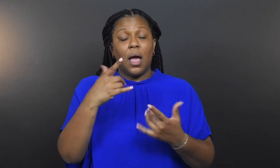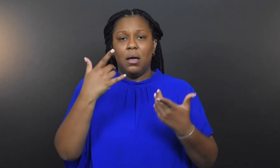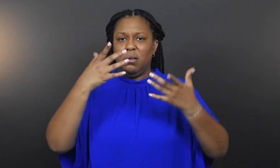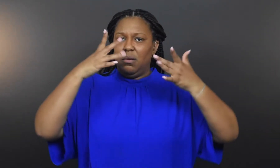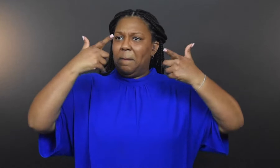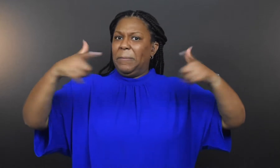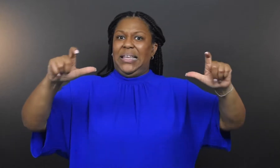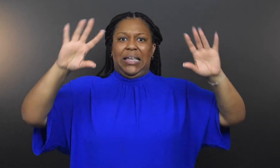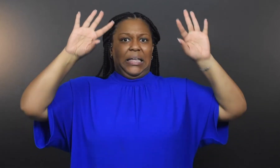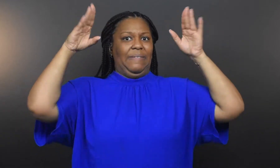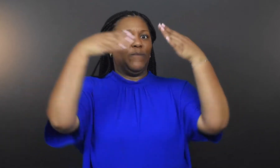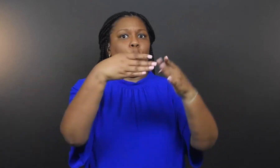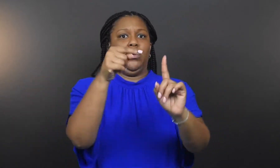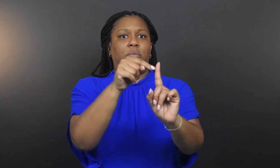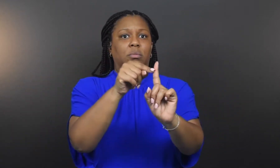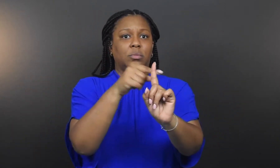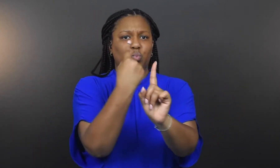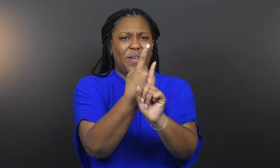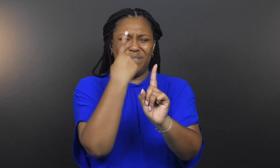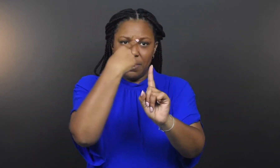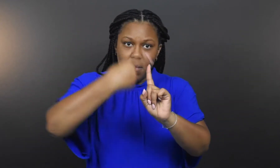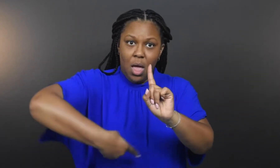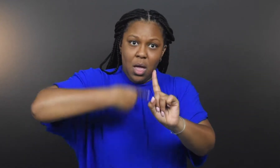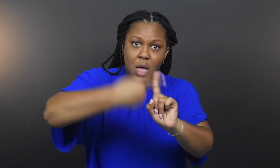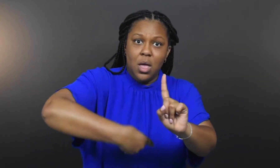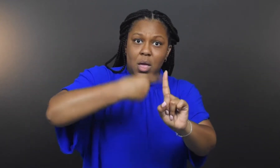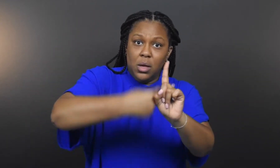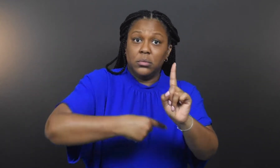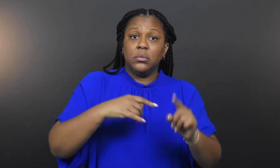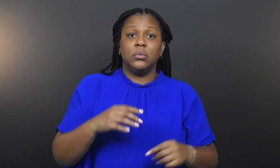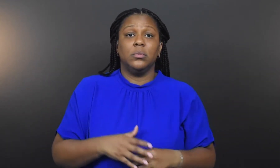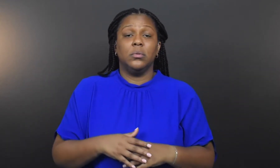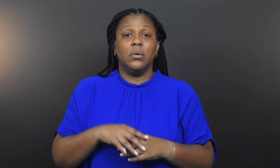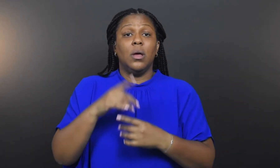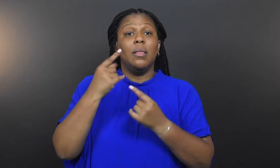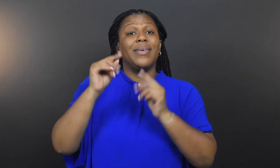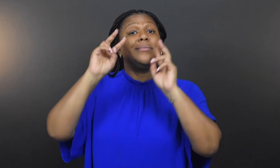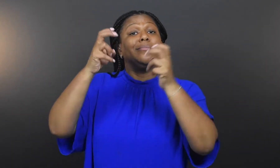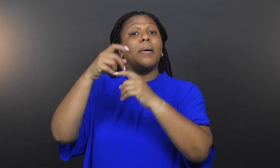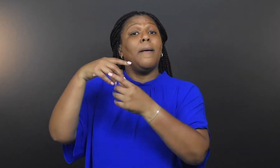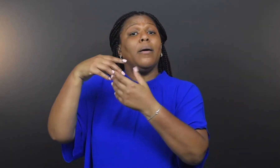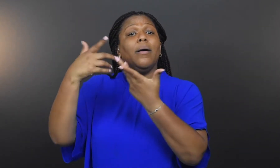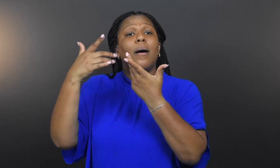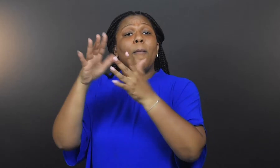Although COVID-19 has been the main focus for months, the subject matter is broad since